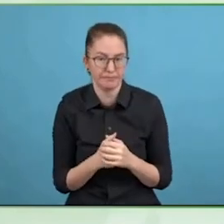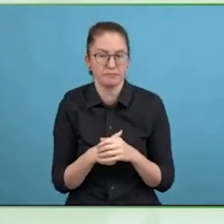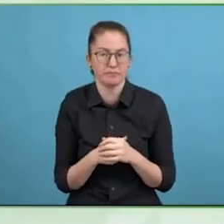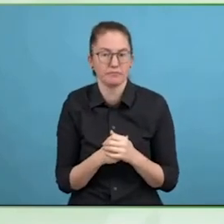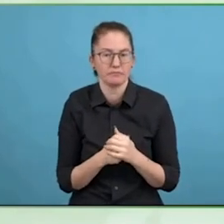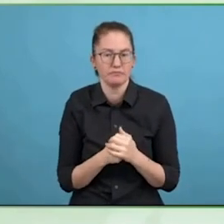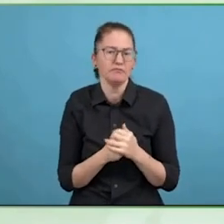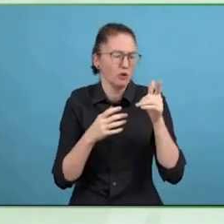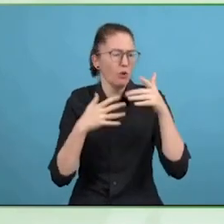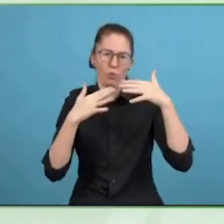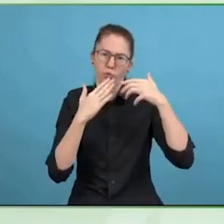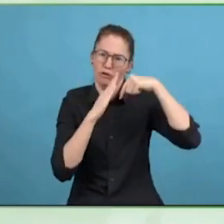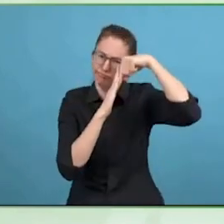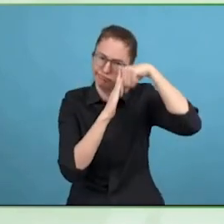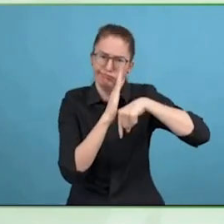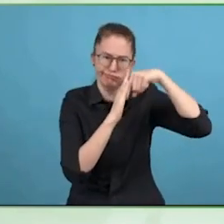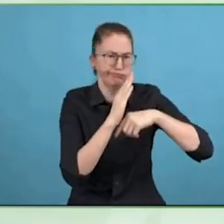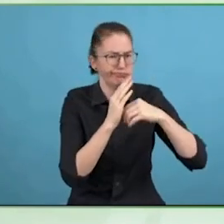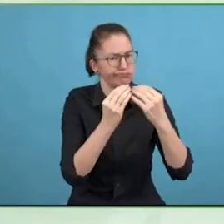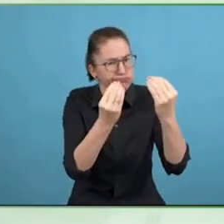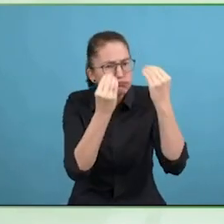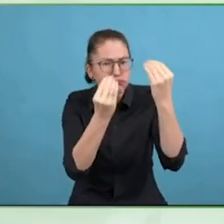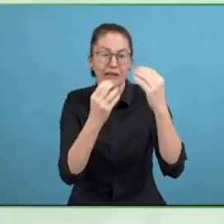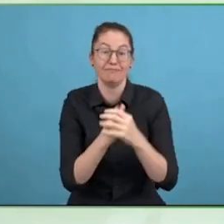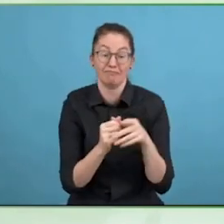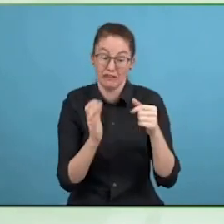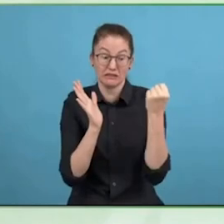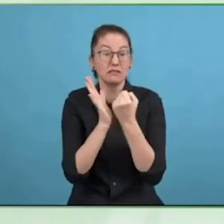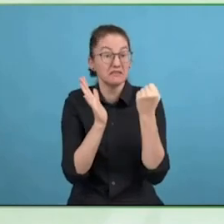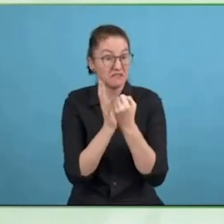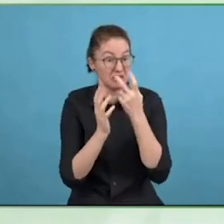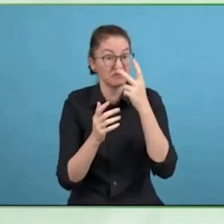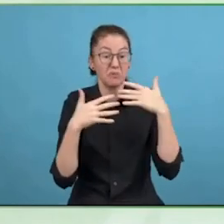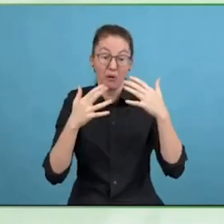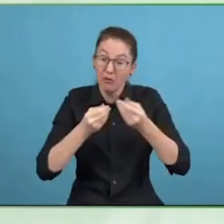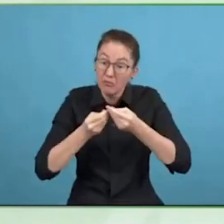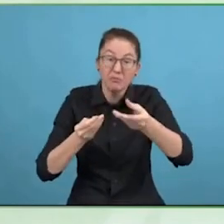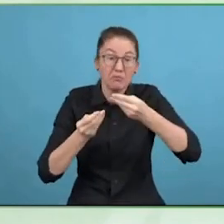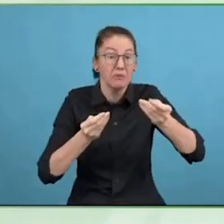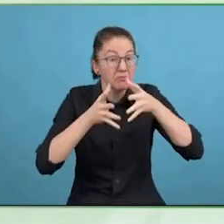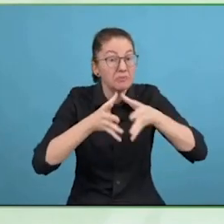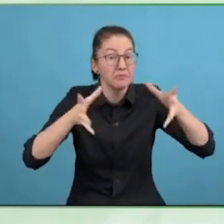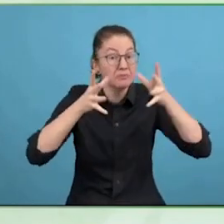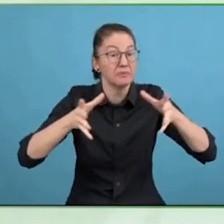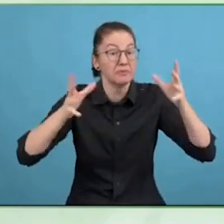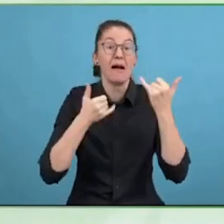how can I AAP help in building an excessive or community in countries